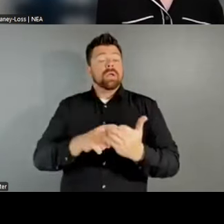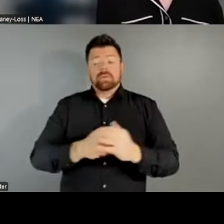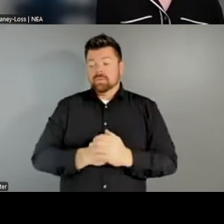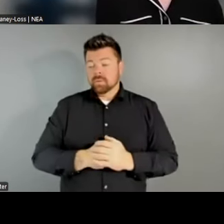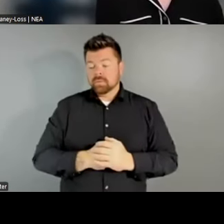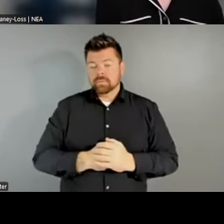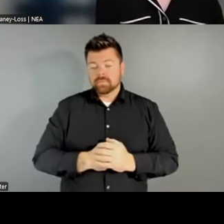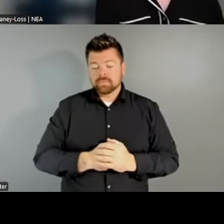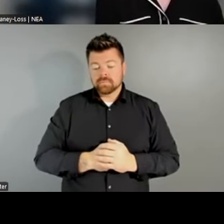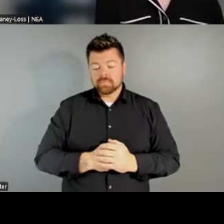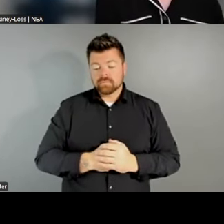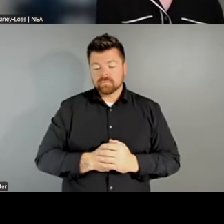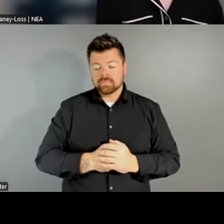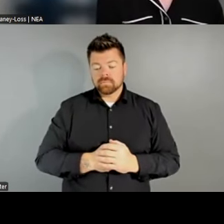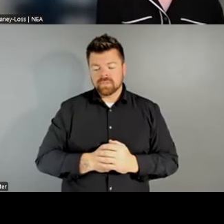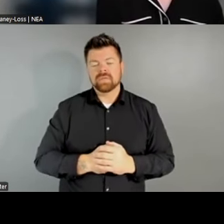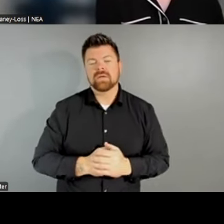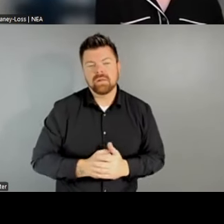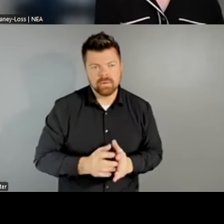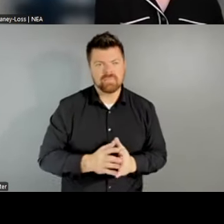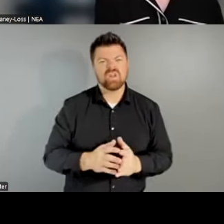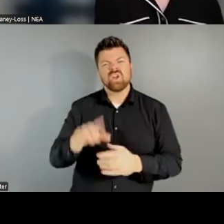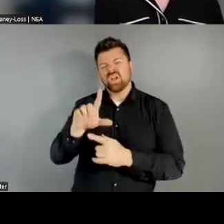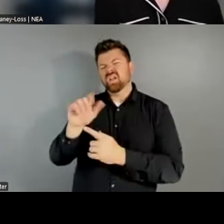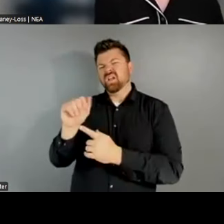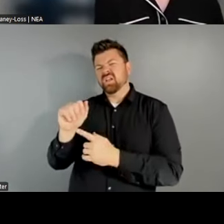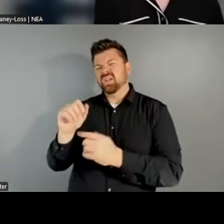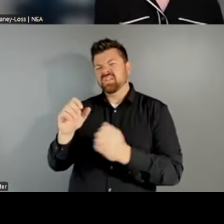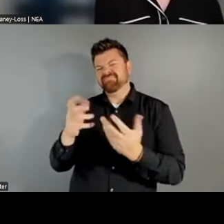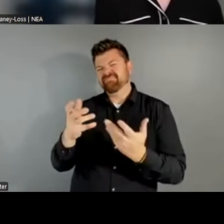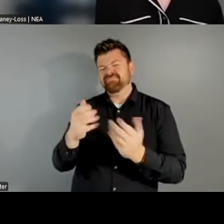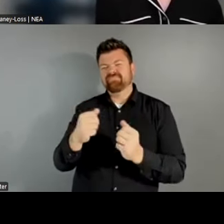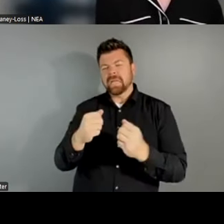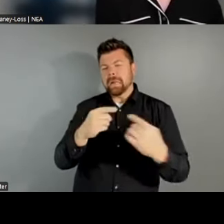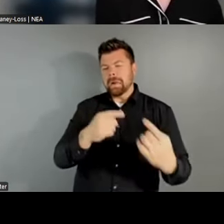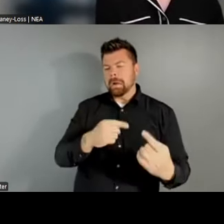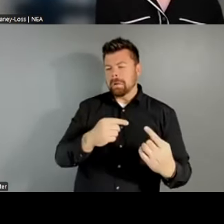dynamic tension for a lot of local arts agencies, not just in the funding models or the structures,